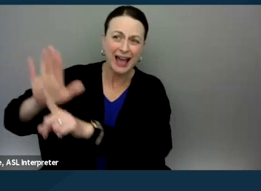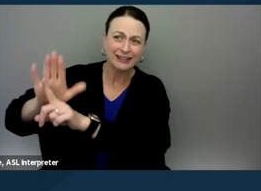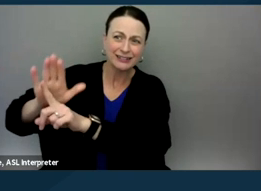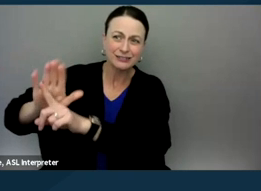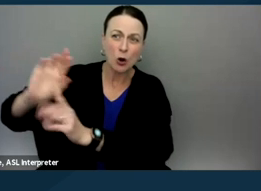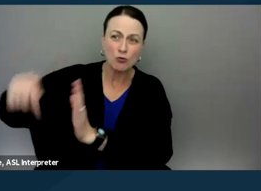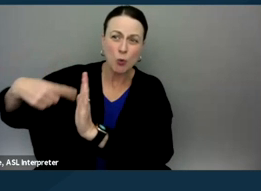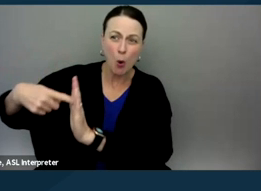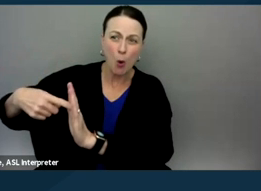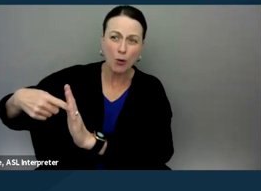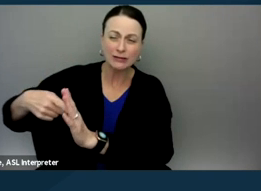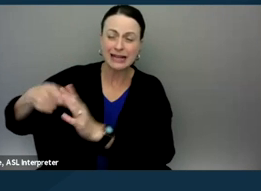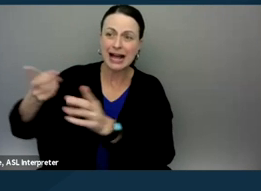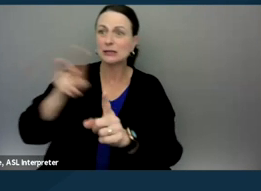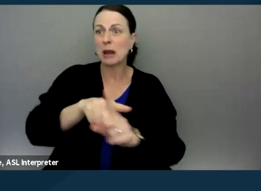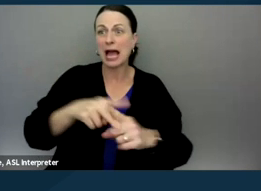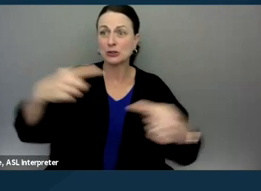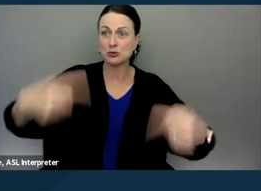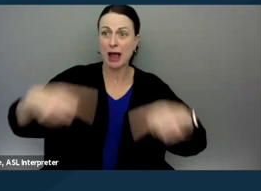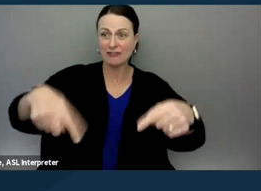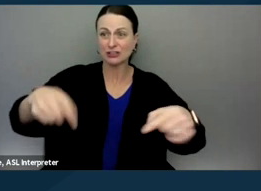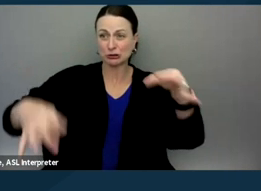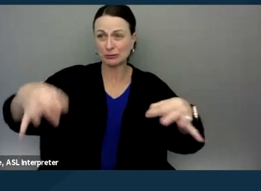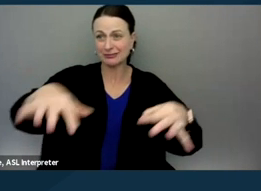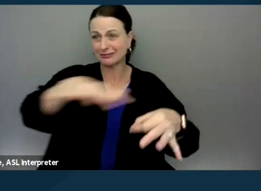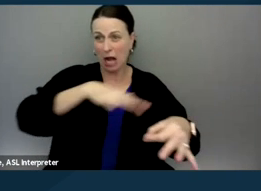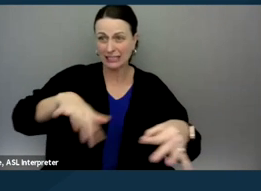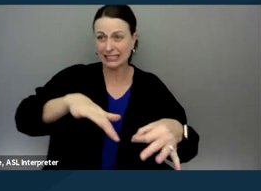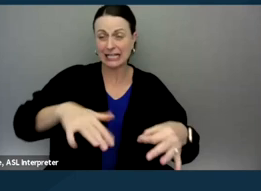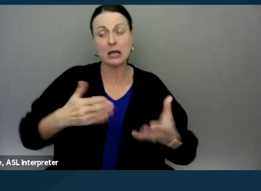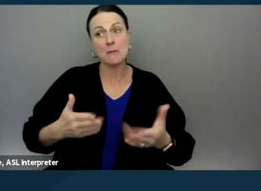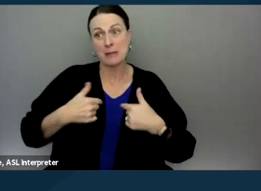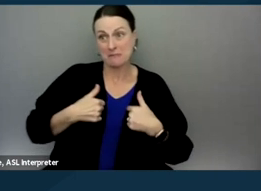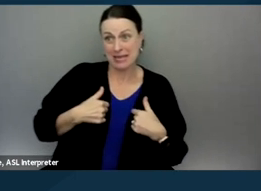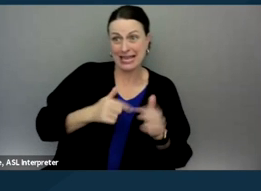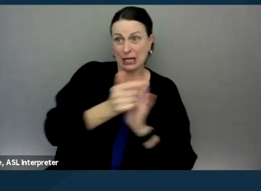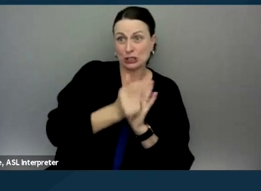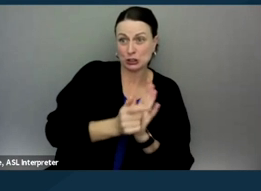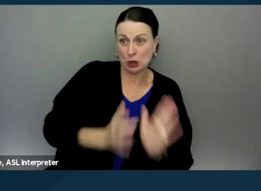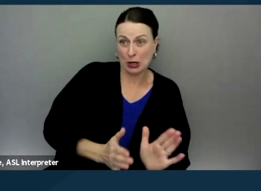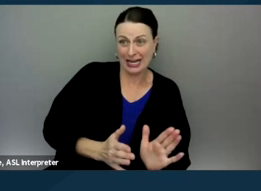'Cause I think that's a really good way to divide the way in which I might as an attorney say something on behalf of my client.